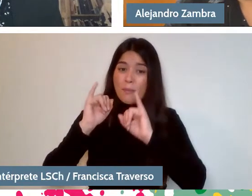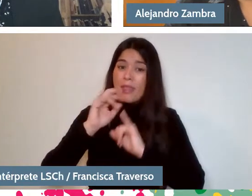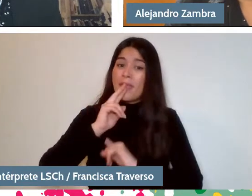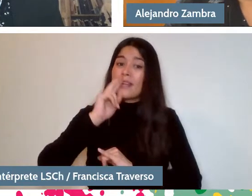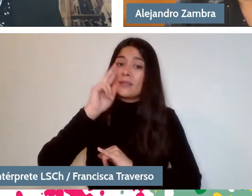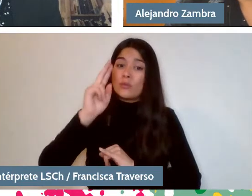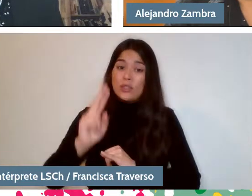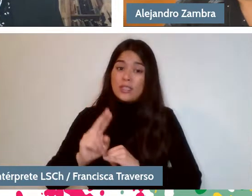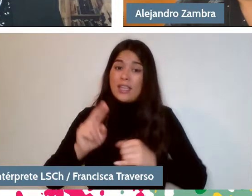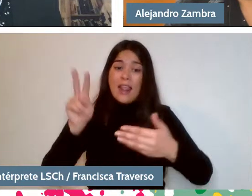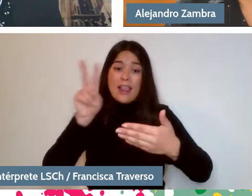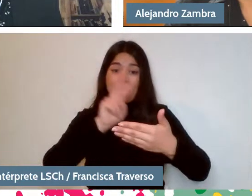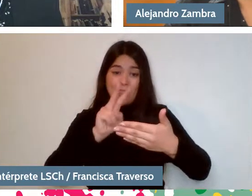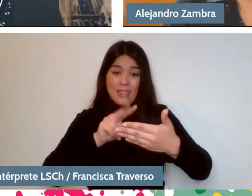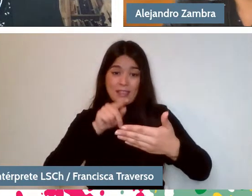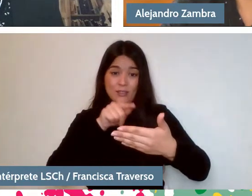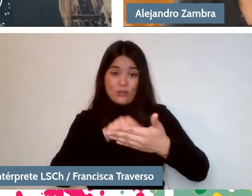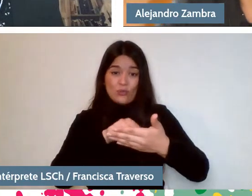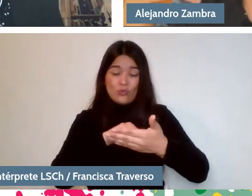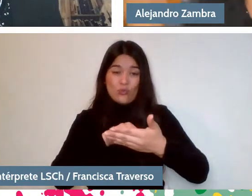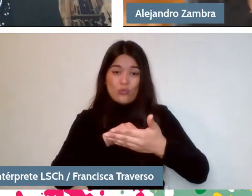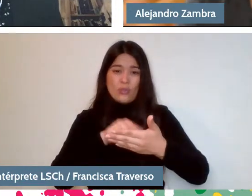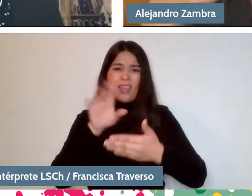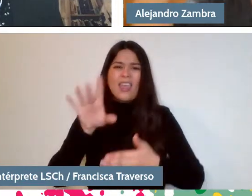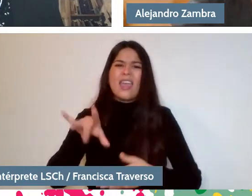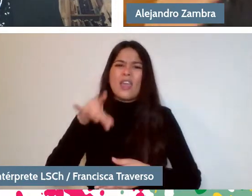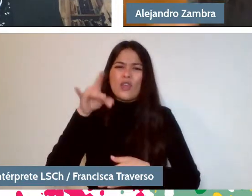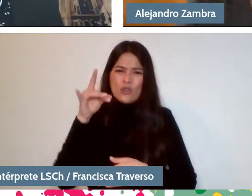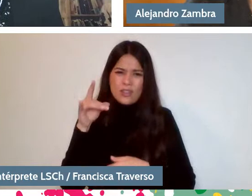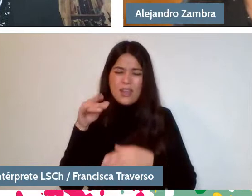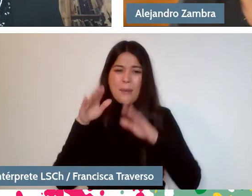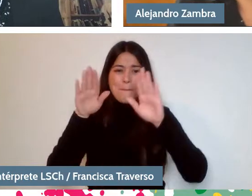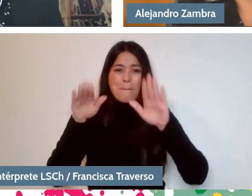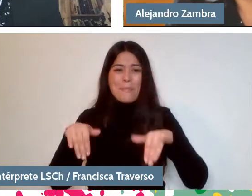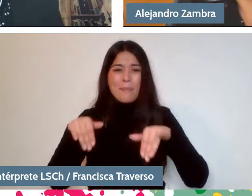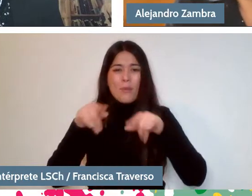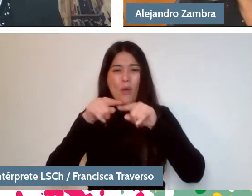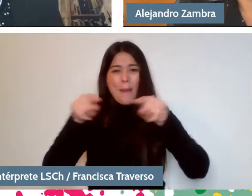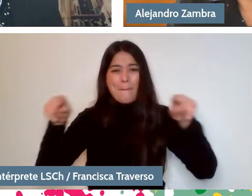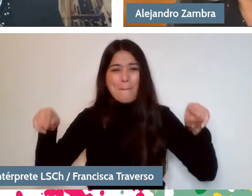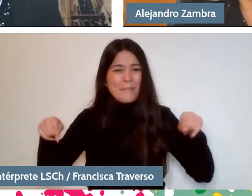is to find that same space inside oneself. I mean...